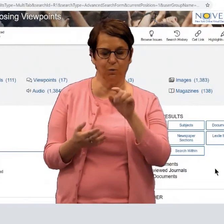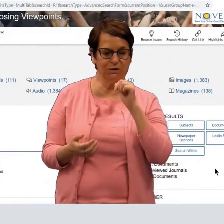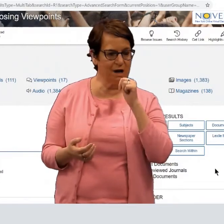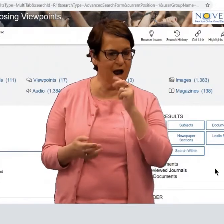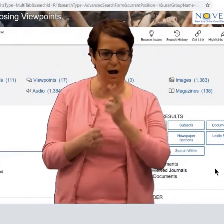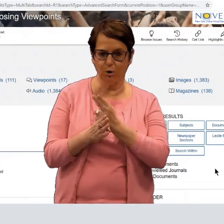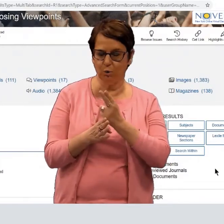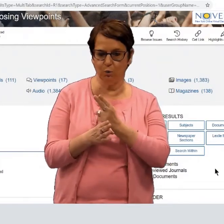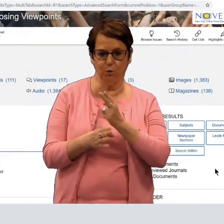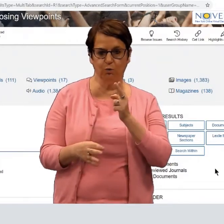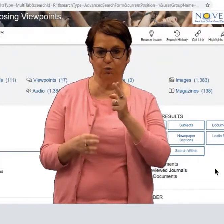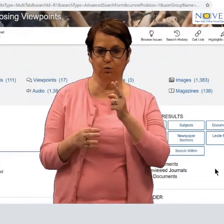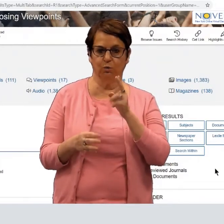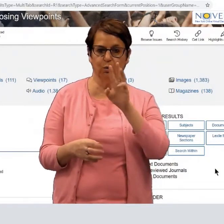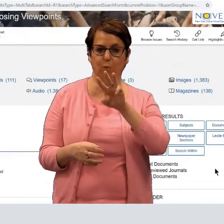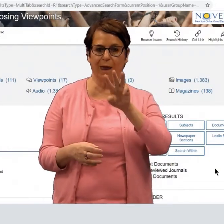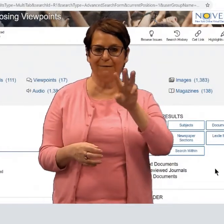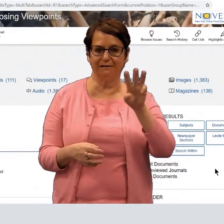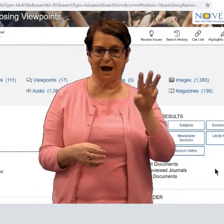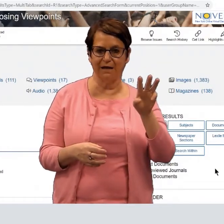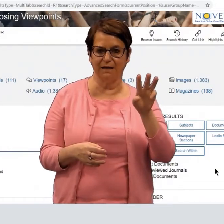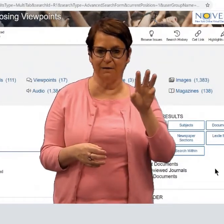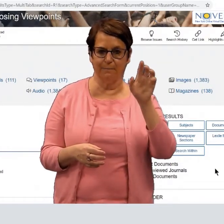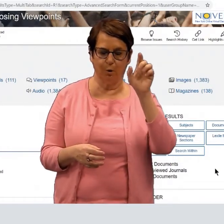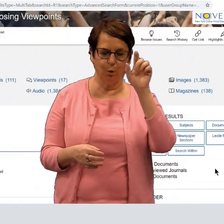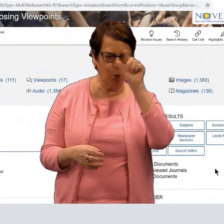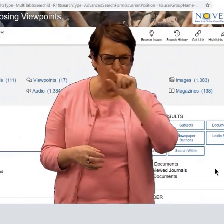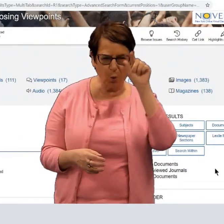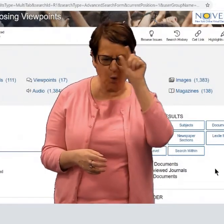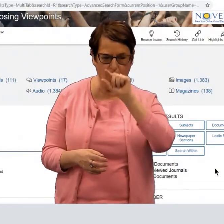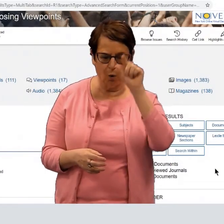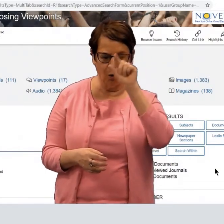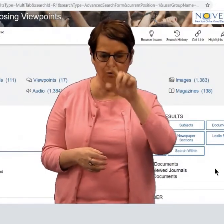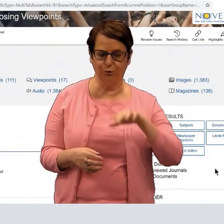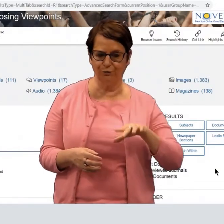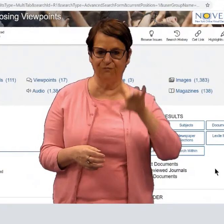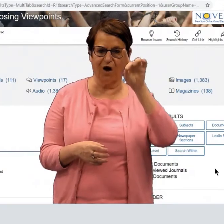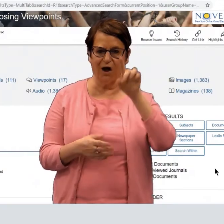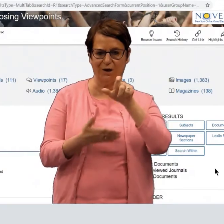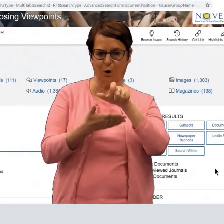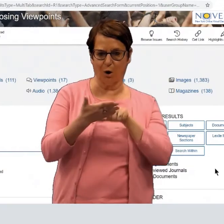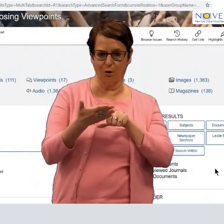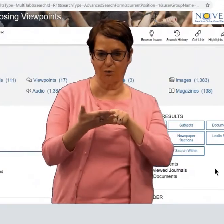I suggest that you don't use the Google website when looking for articles.